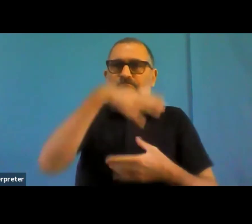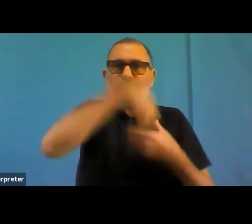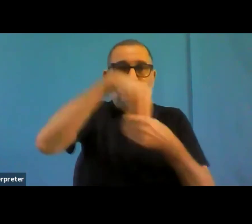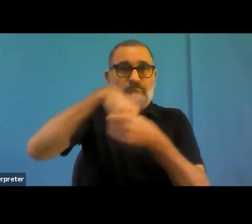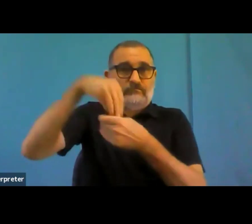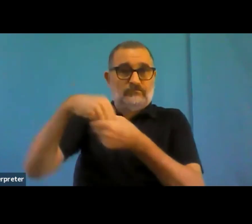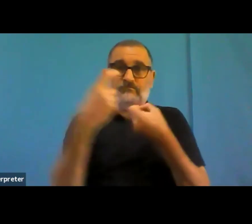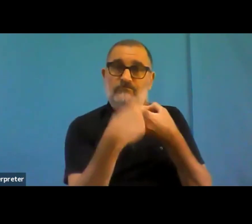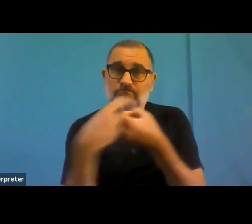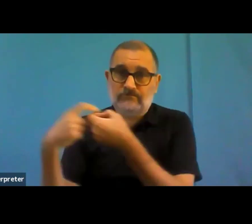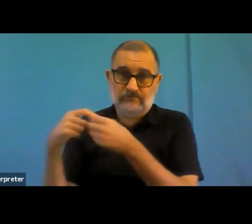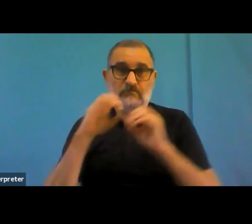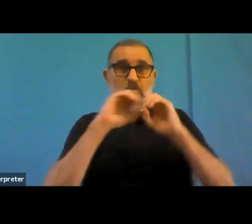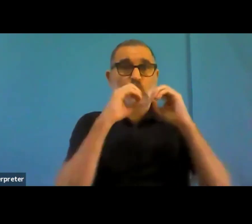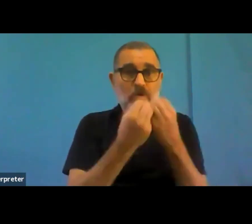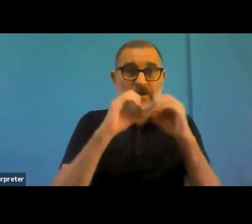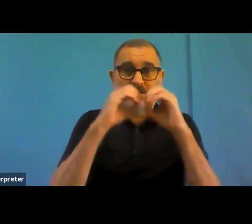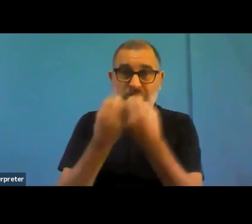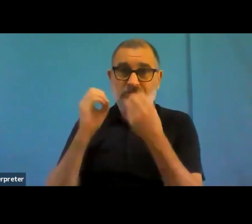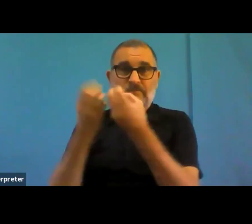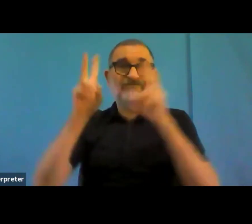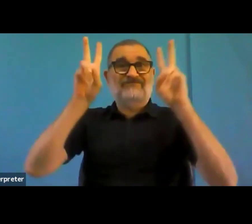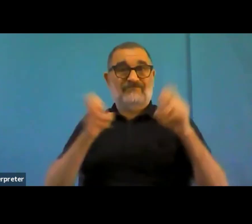So in our group, we were talking about the feedback mechanism.